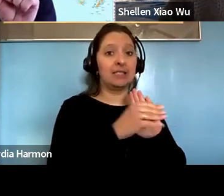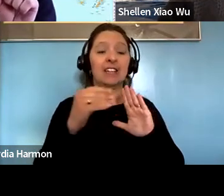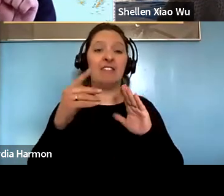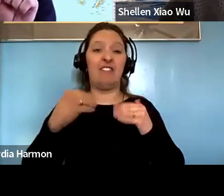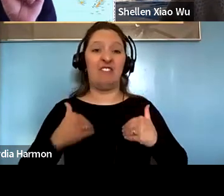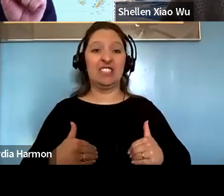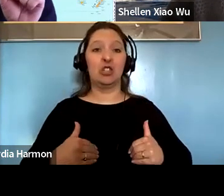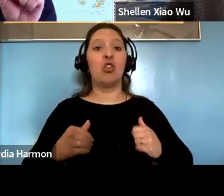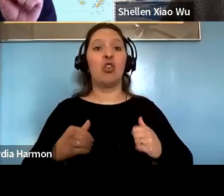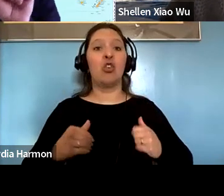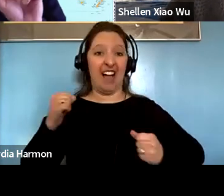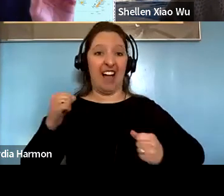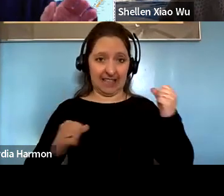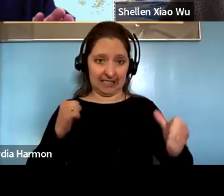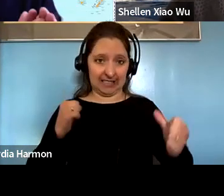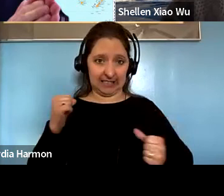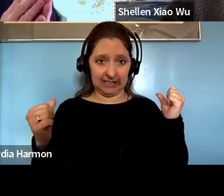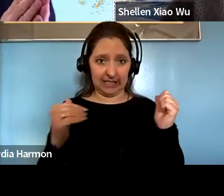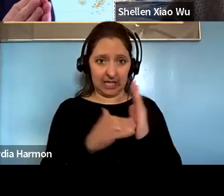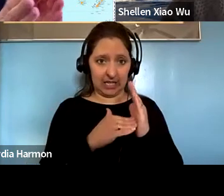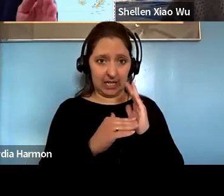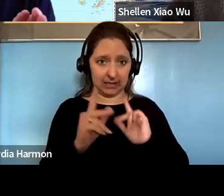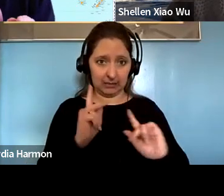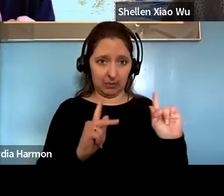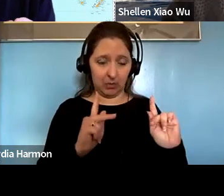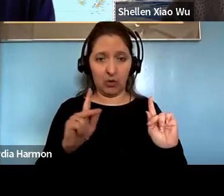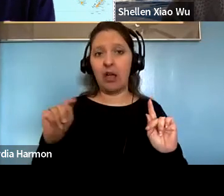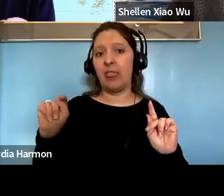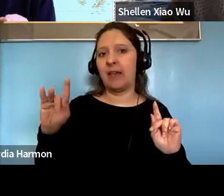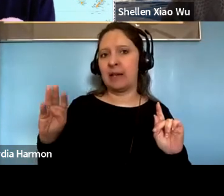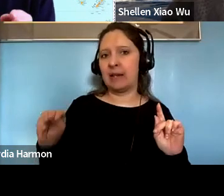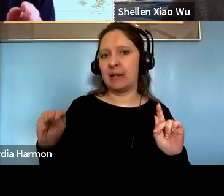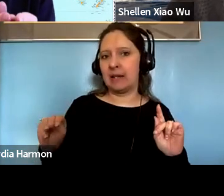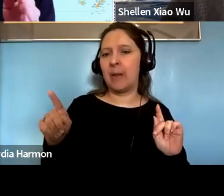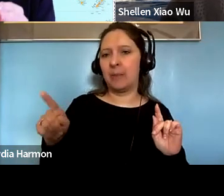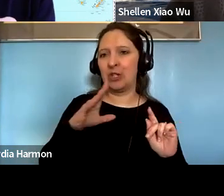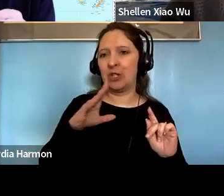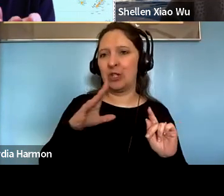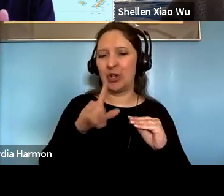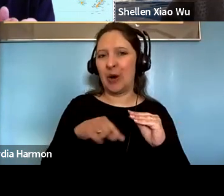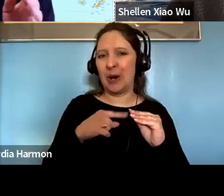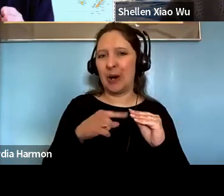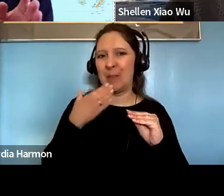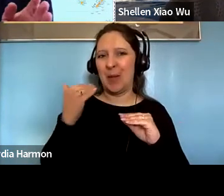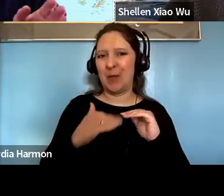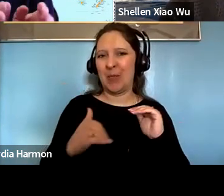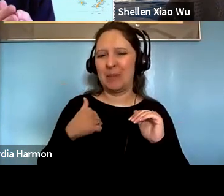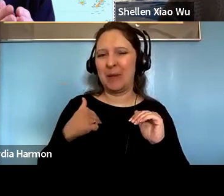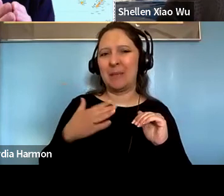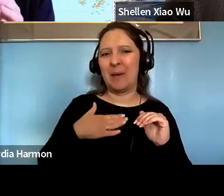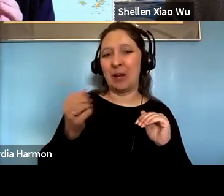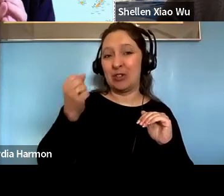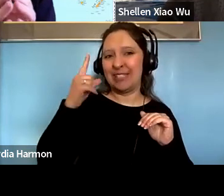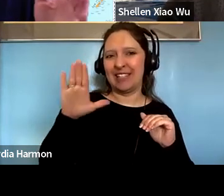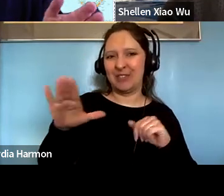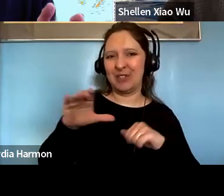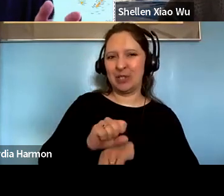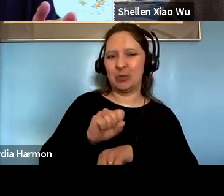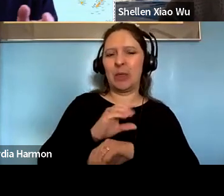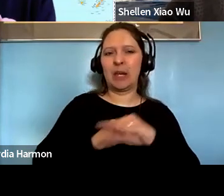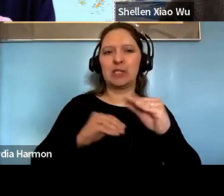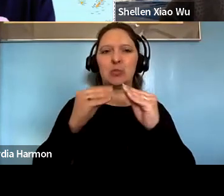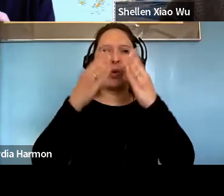Paul Gellert: People as supposed to and TIM could speak to him, obviously better than I can but that my understanding, his work it's more about broader impacts on.